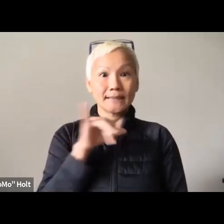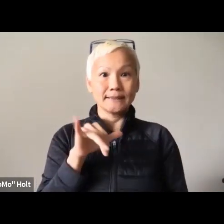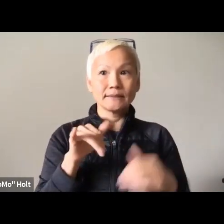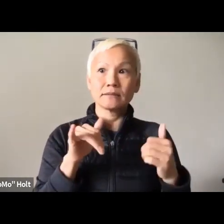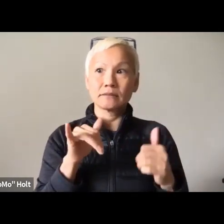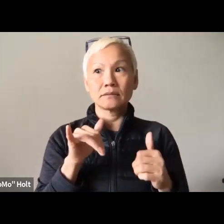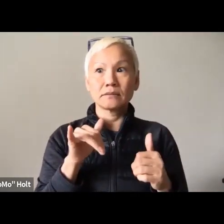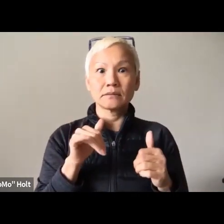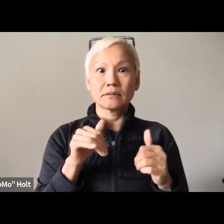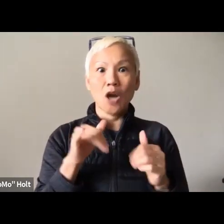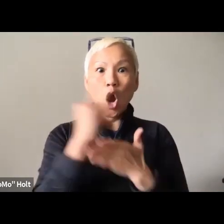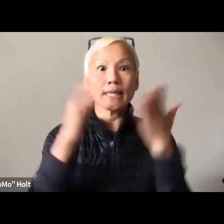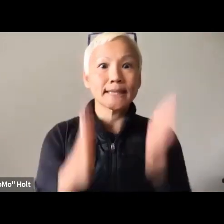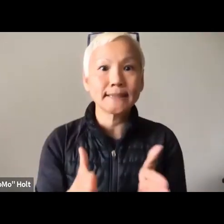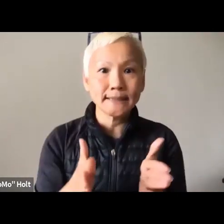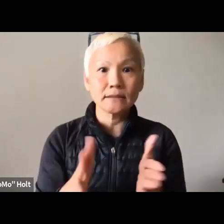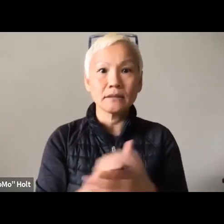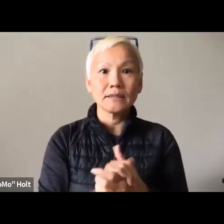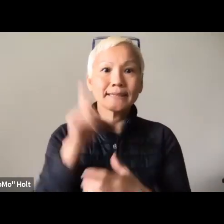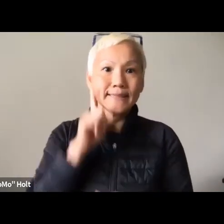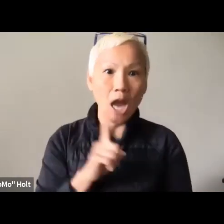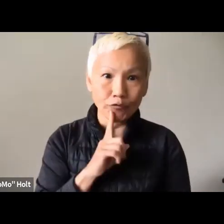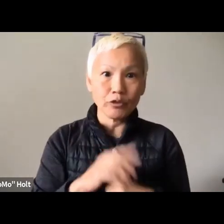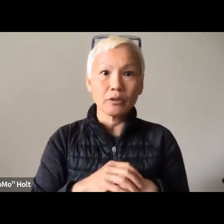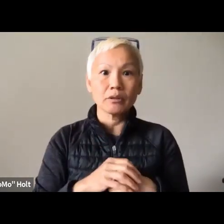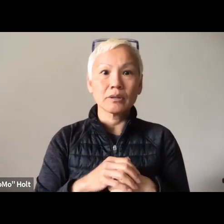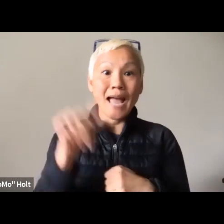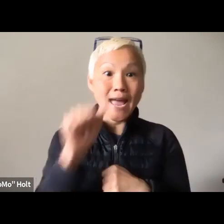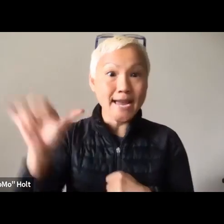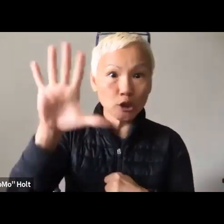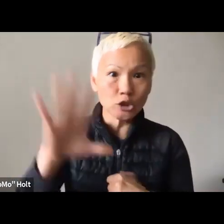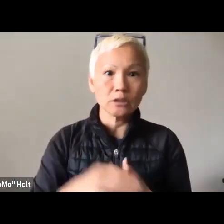Oftentimes, I find myself very frustrated.